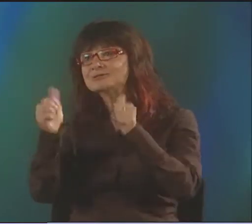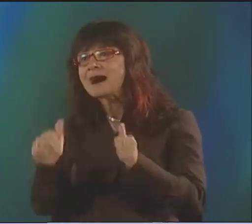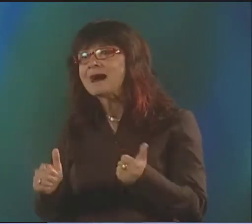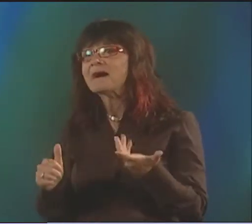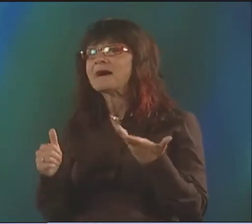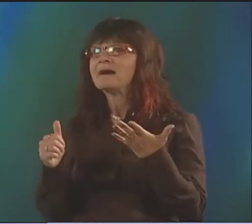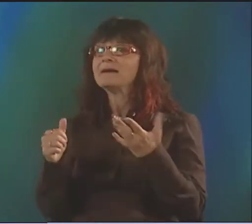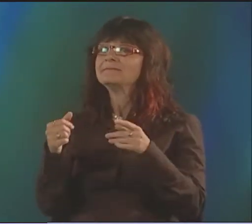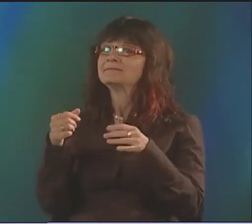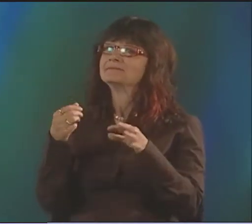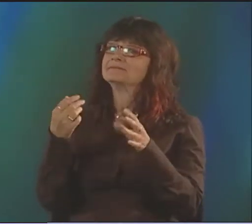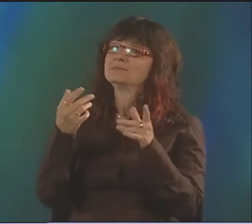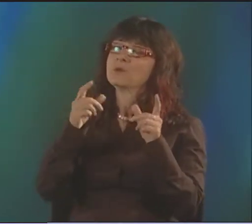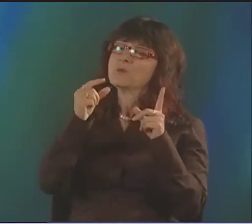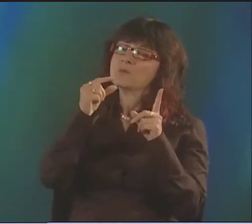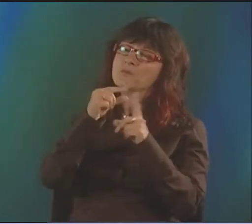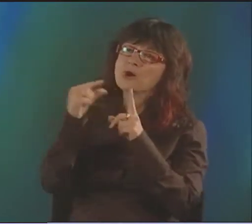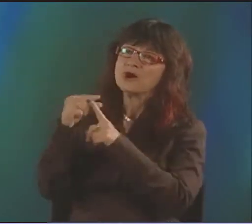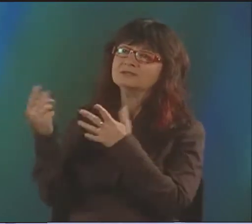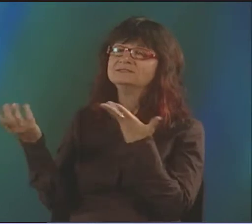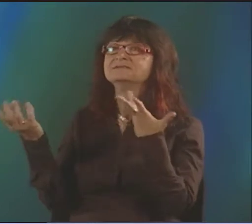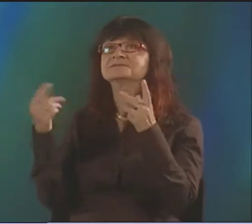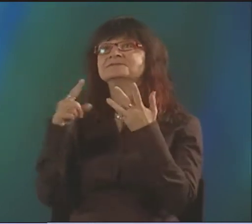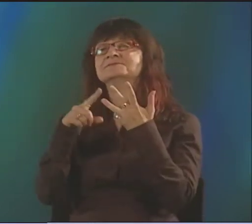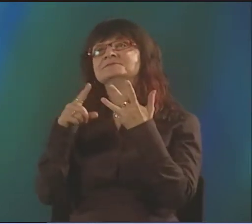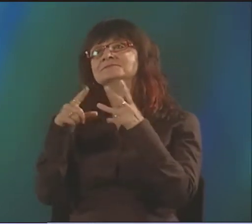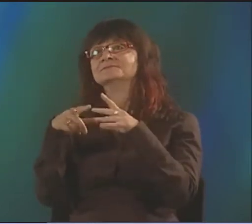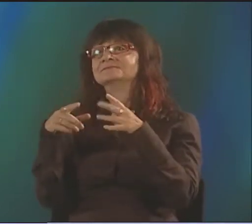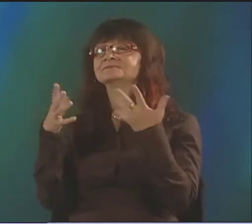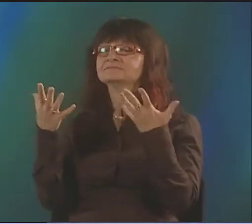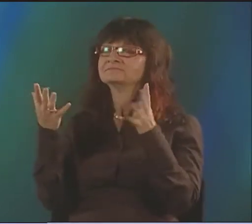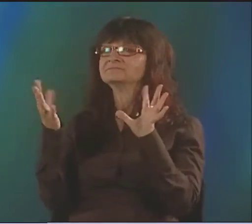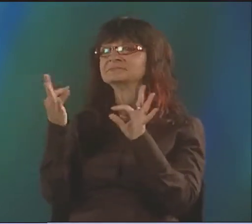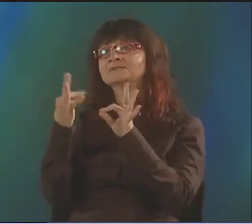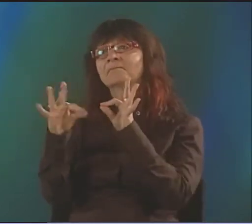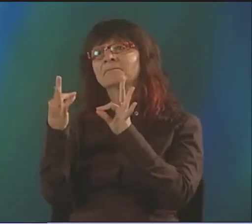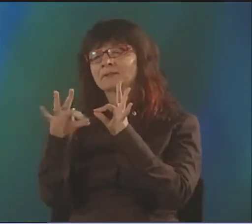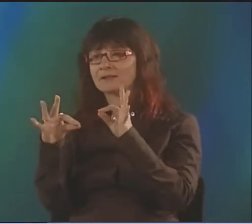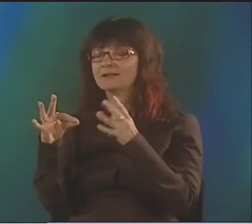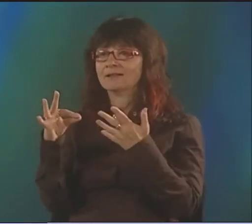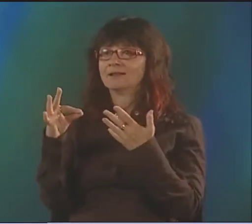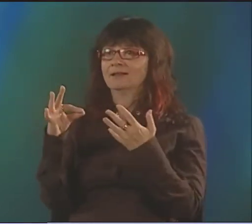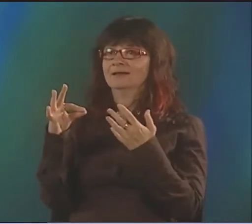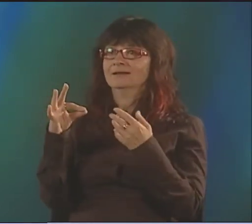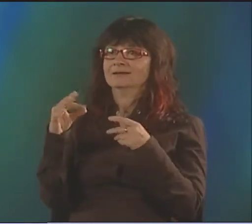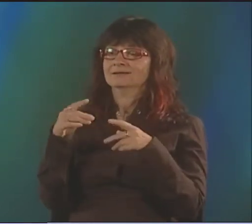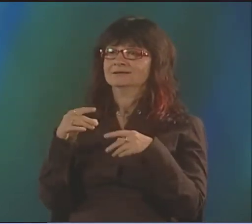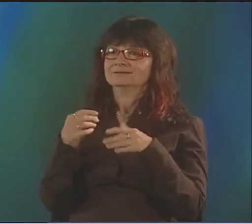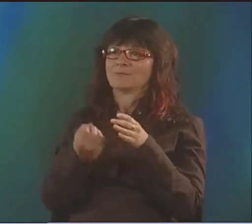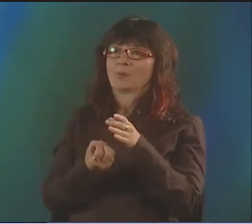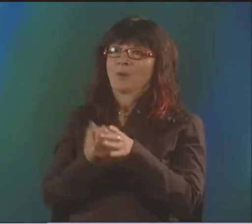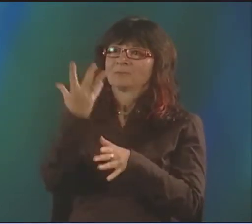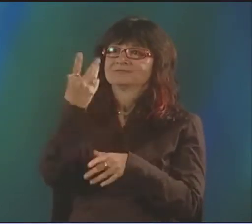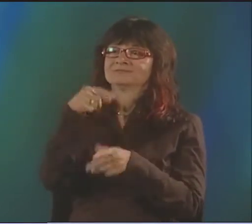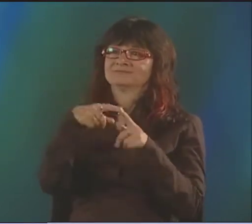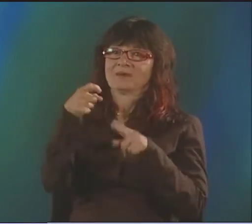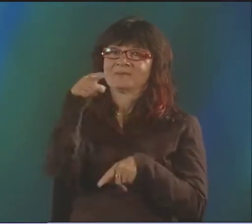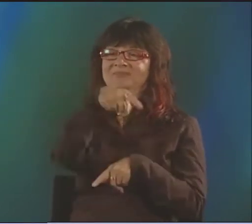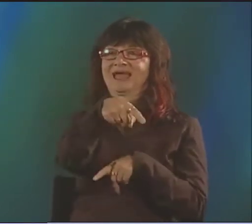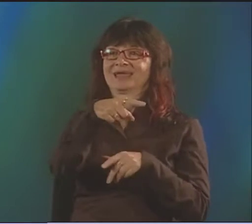AND IN THERE HE EXPLAINED MORE ABOUT HANDSHAPES AND THE WORD CHOICES YOU WOULD EMPLOY AND KEEPING THINGS SIMPLE.